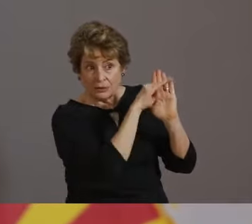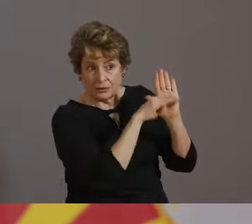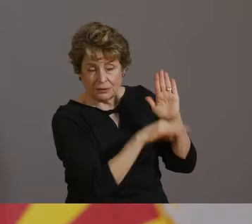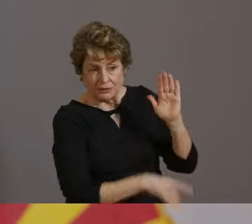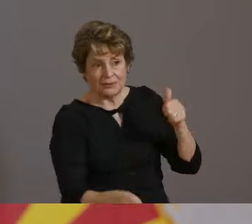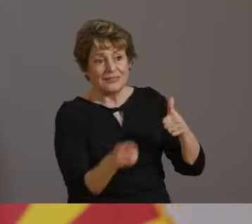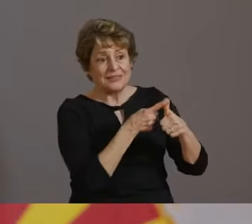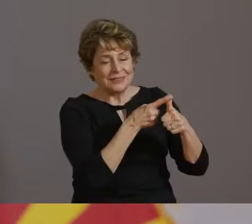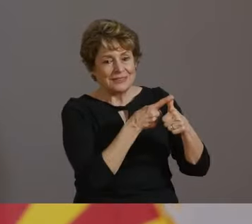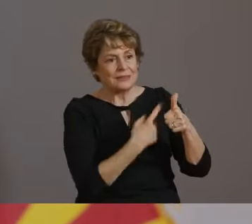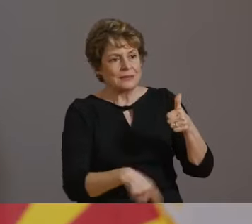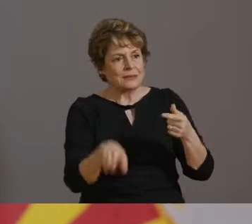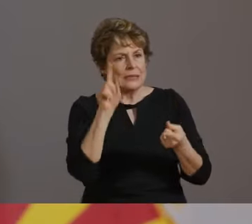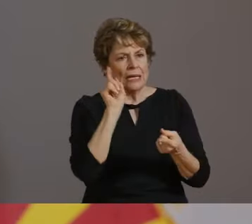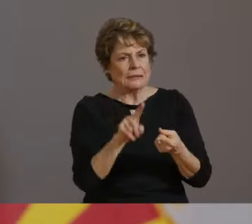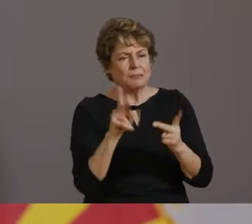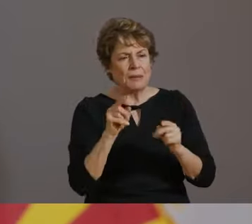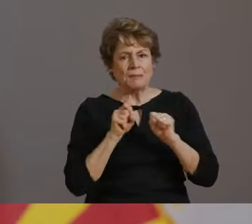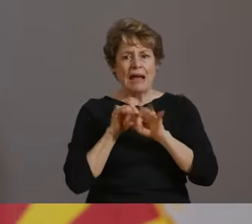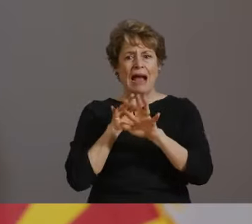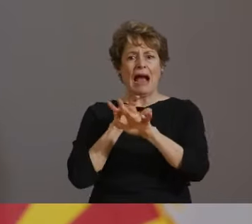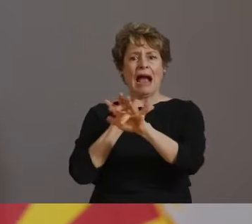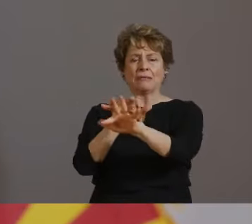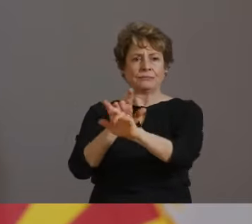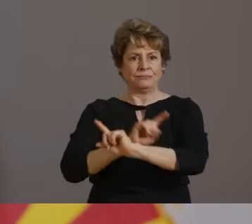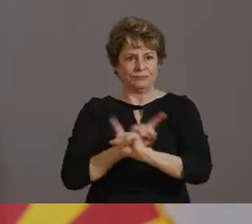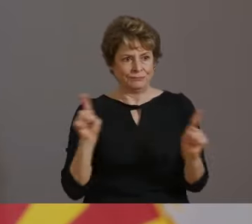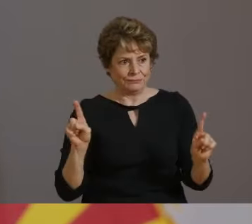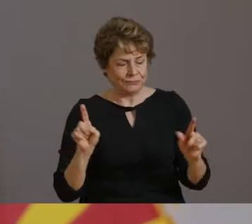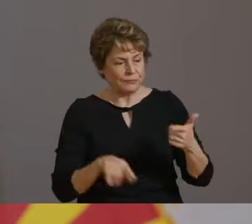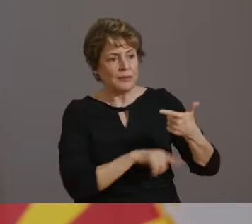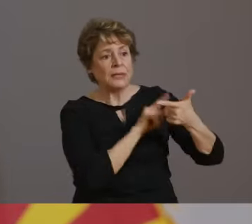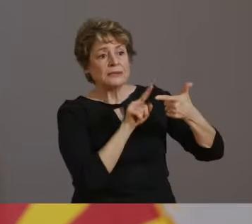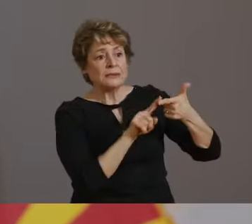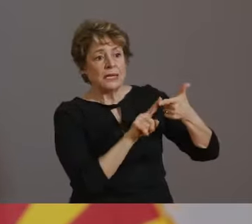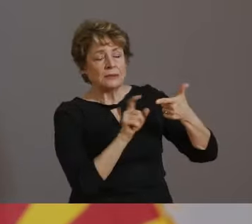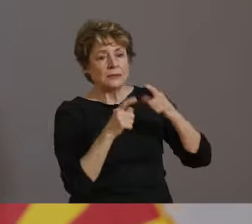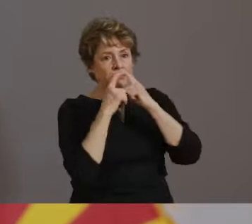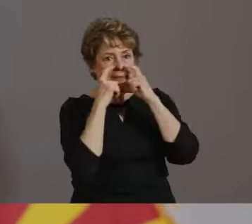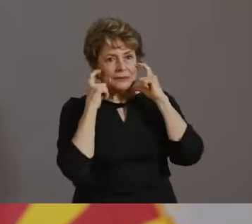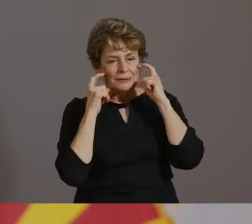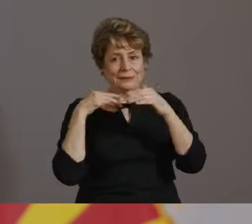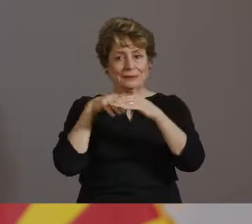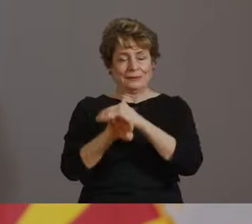OR DRINKING, ENFORCING PHYSICAL DISTANCING OF AT LEAST SIX FEET, INCREASING THEIR CLEANING